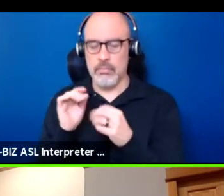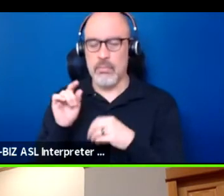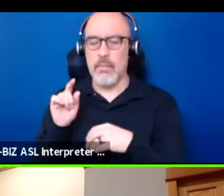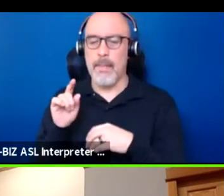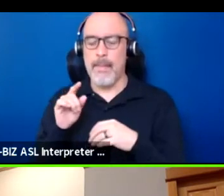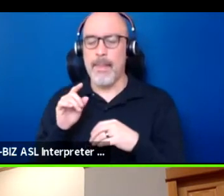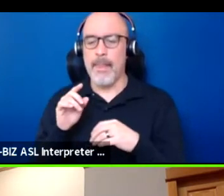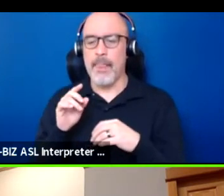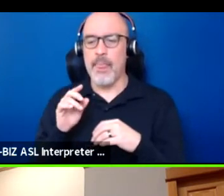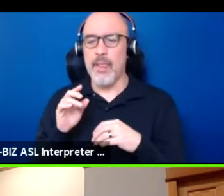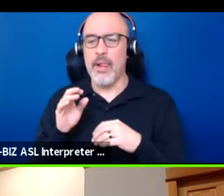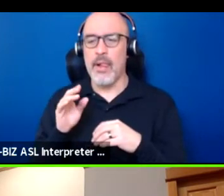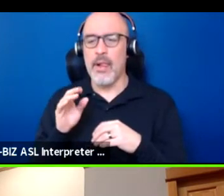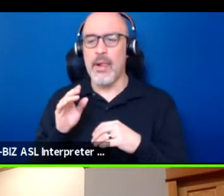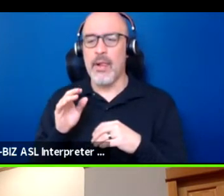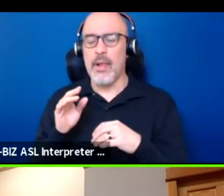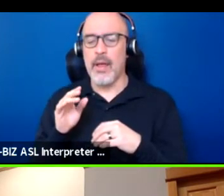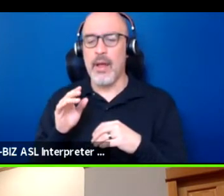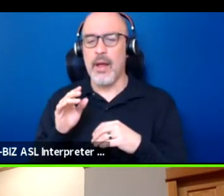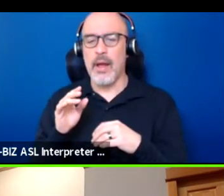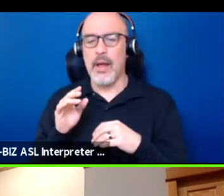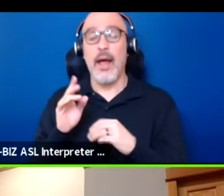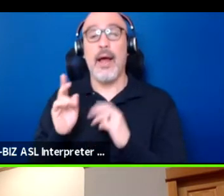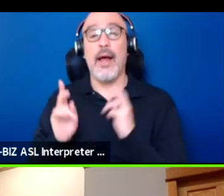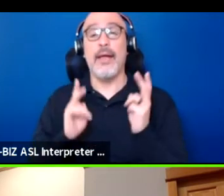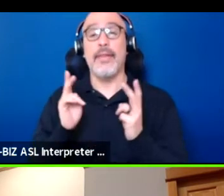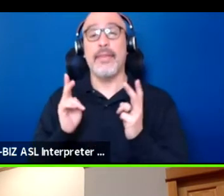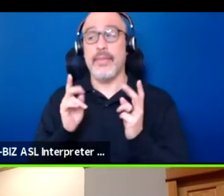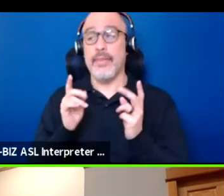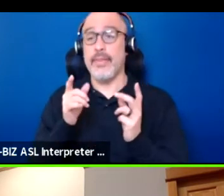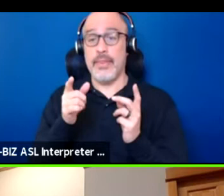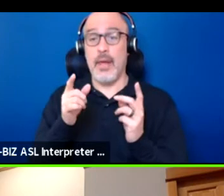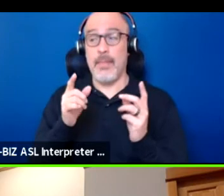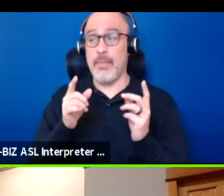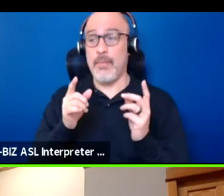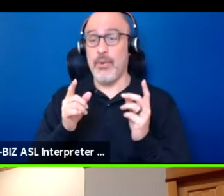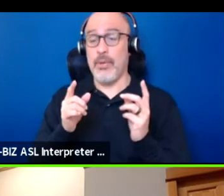as the people were taught to speak from the heart